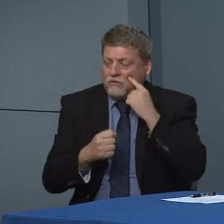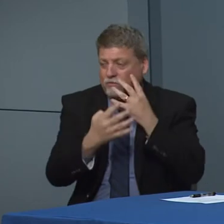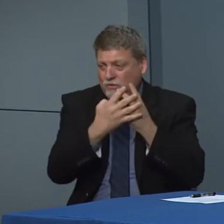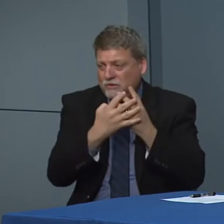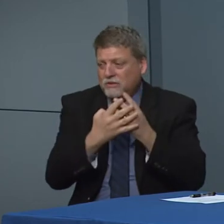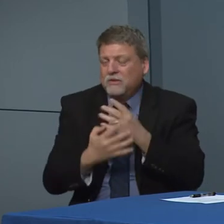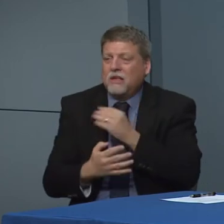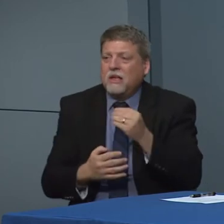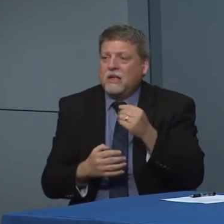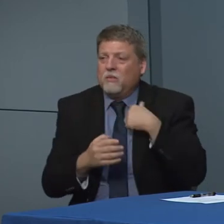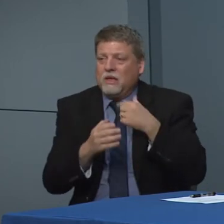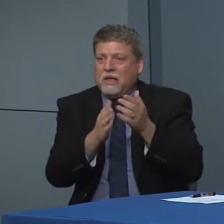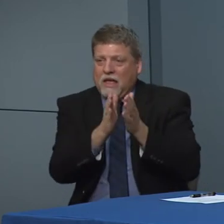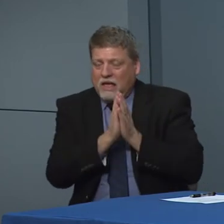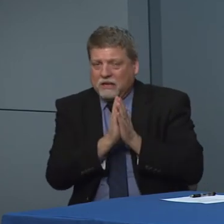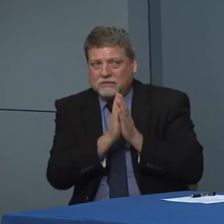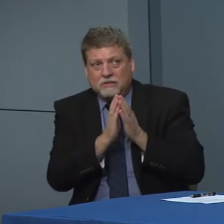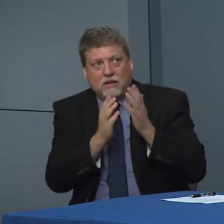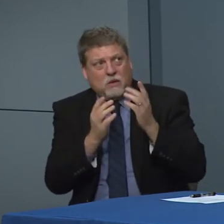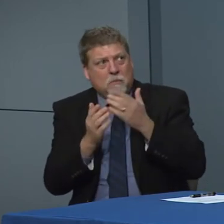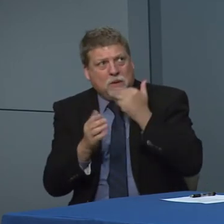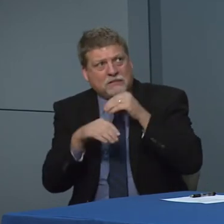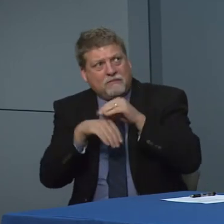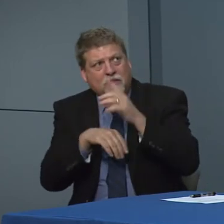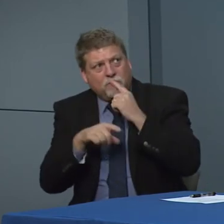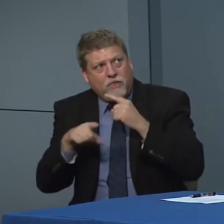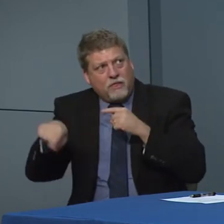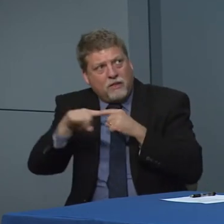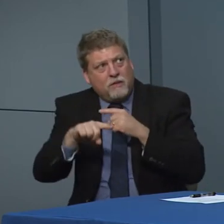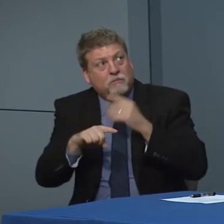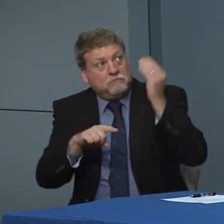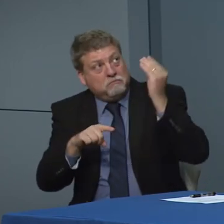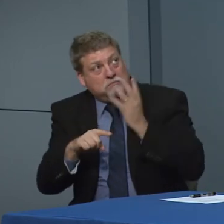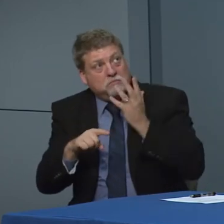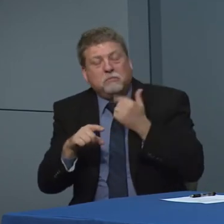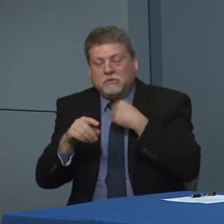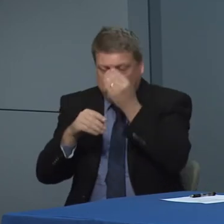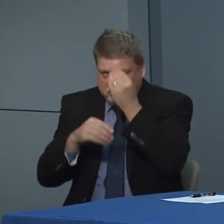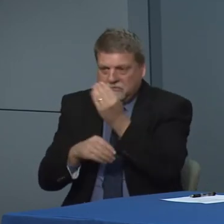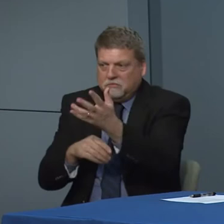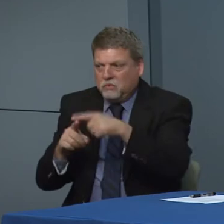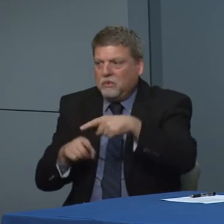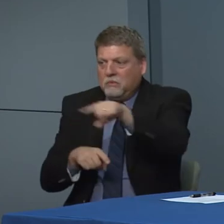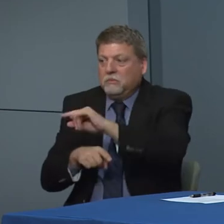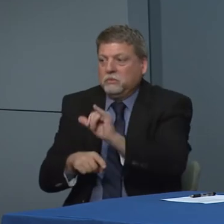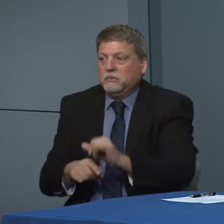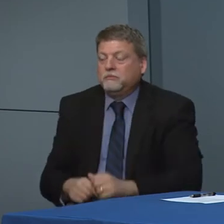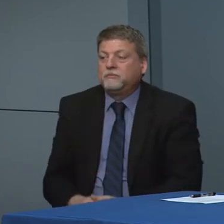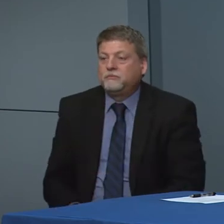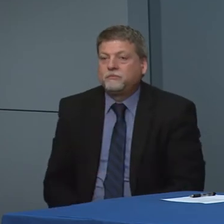And and have guidance for correction facilities and working closely with them as well. Yes, ma'am.